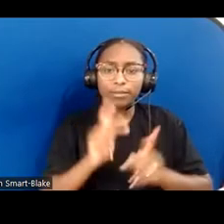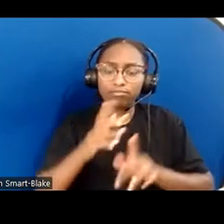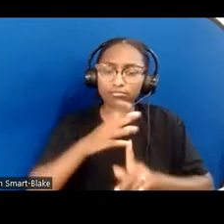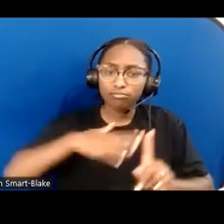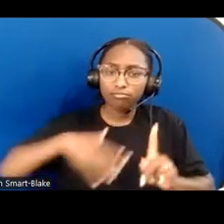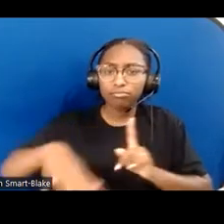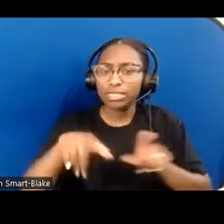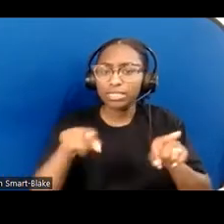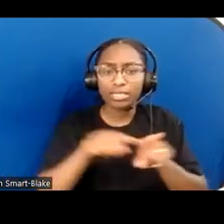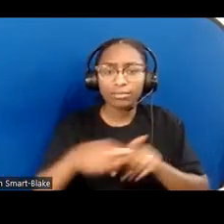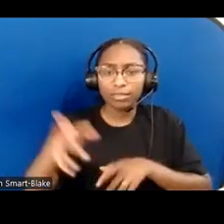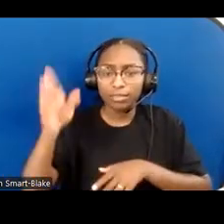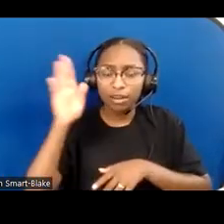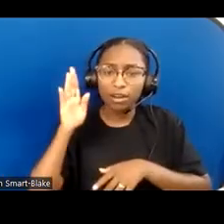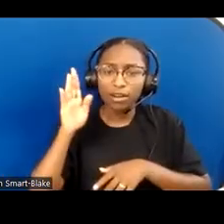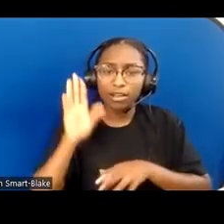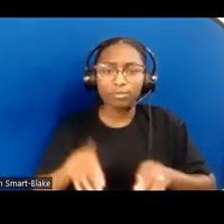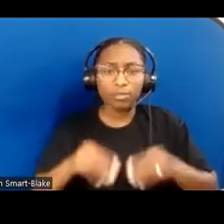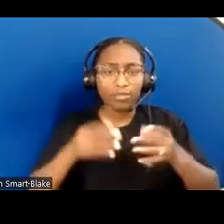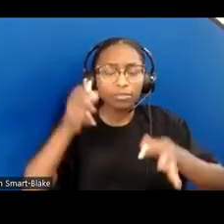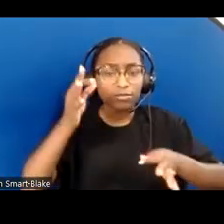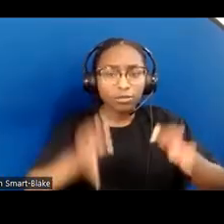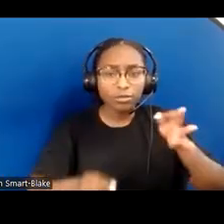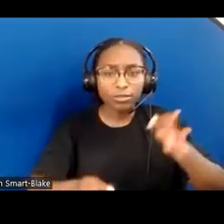mercy, and walking humbly with our God.